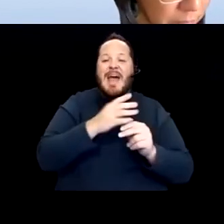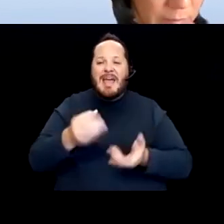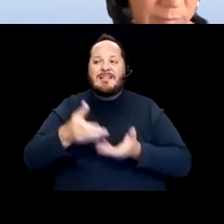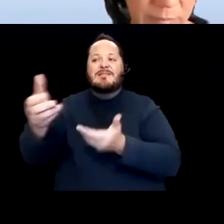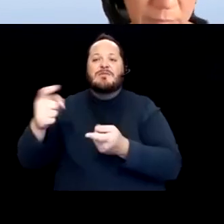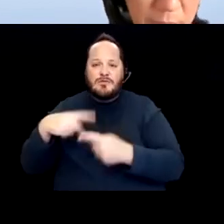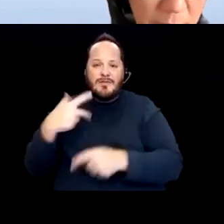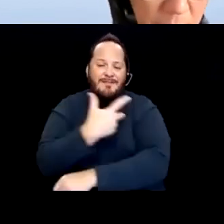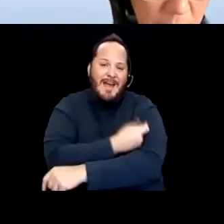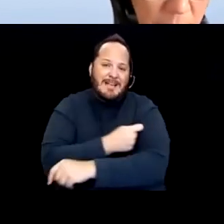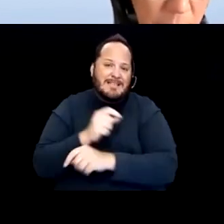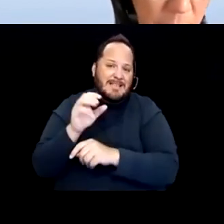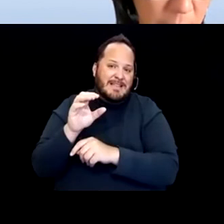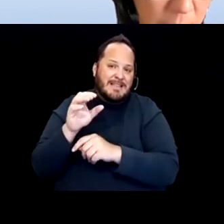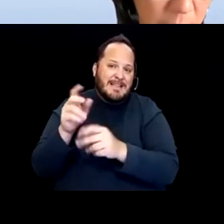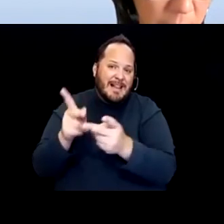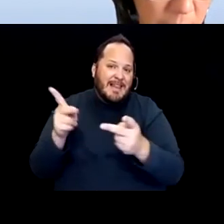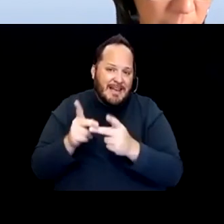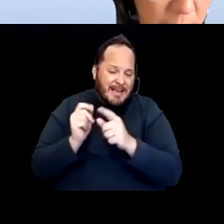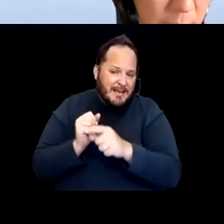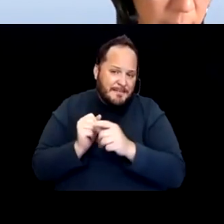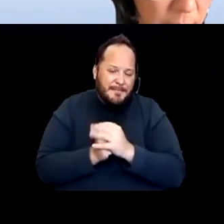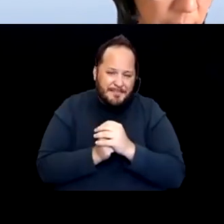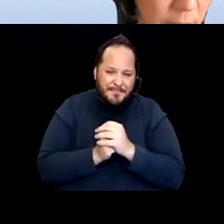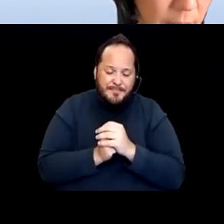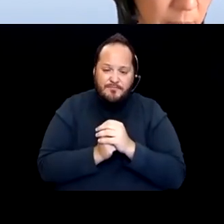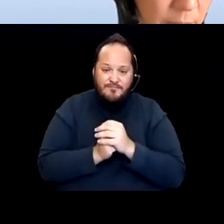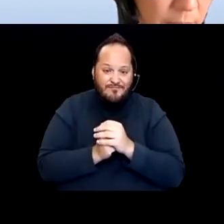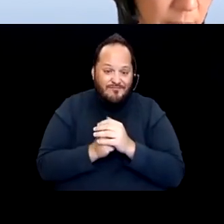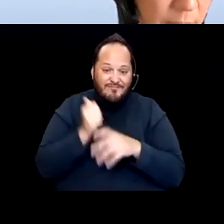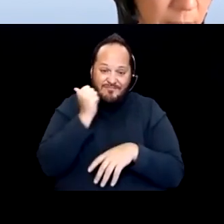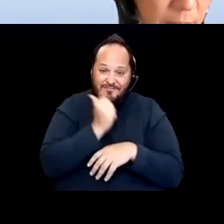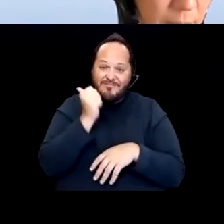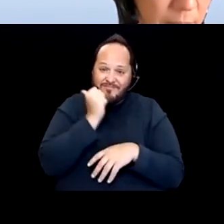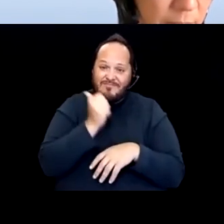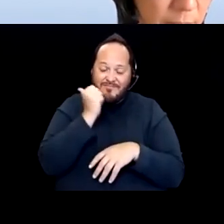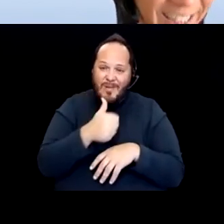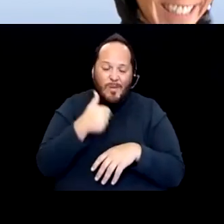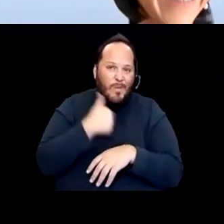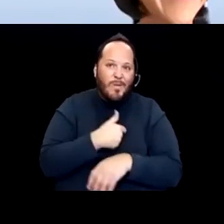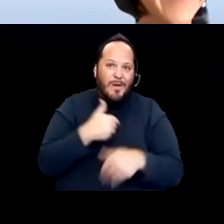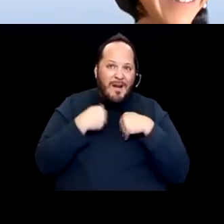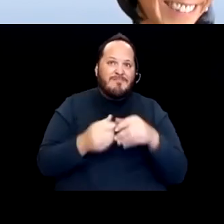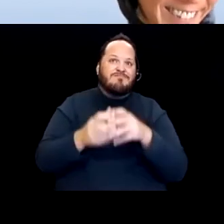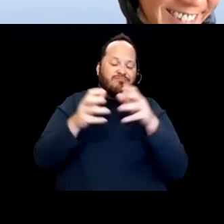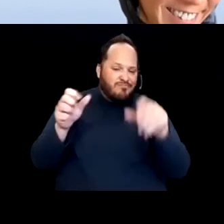there's not a day that we don't have enough to do. And we are lucky